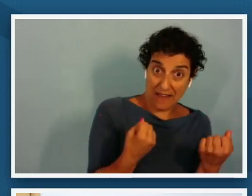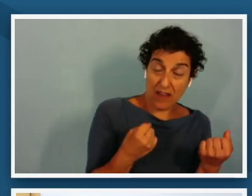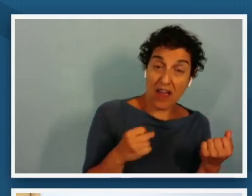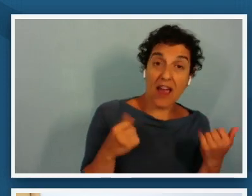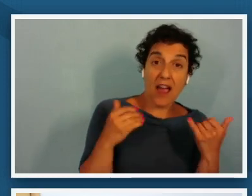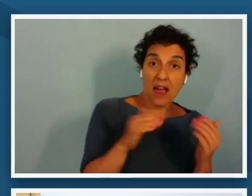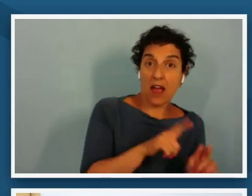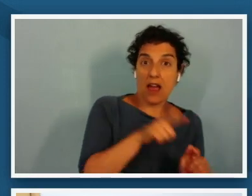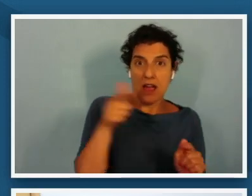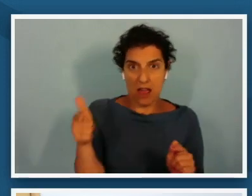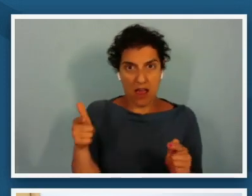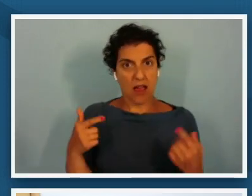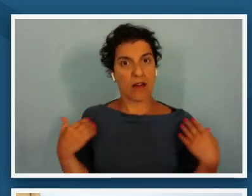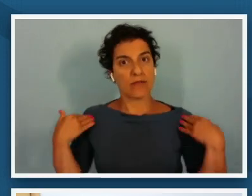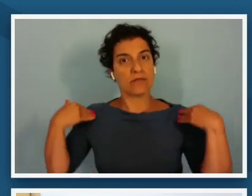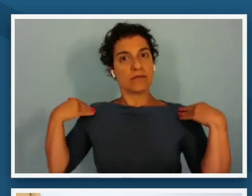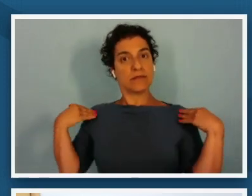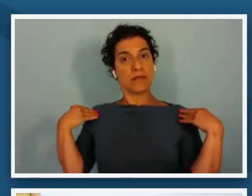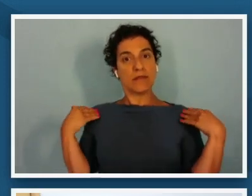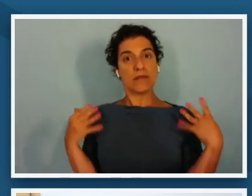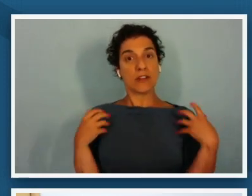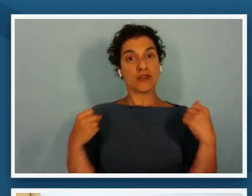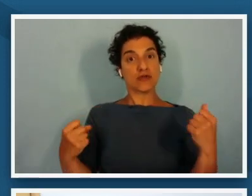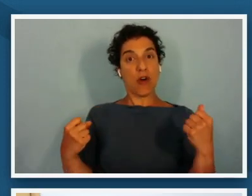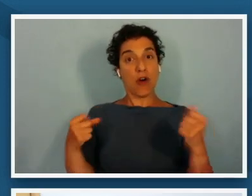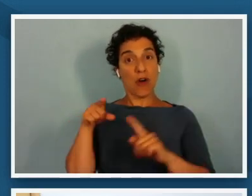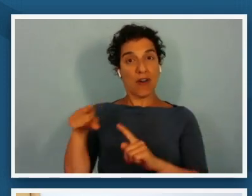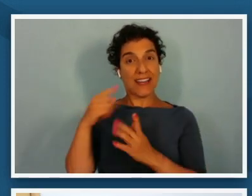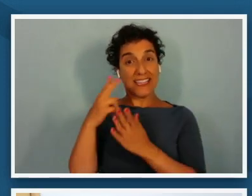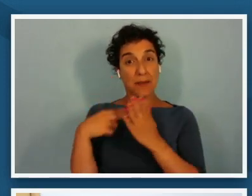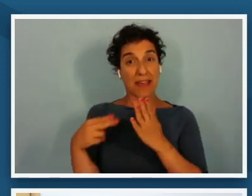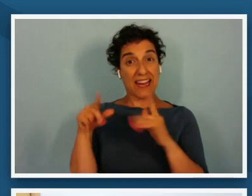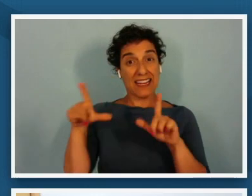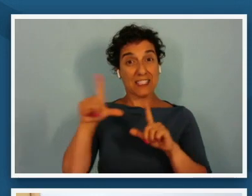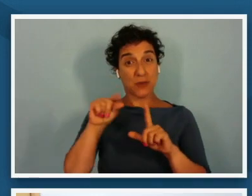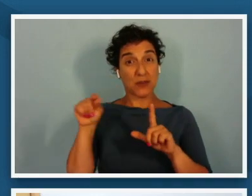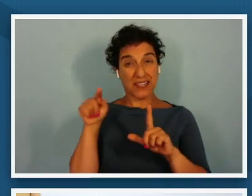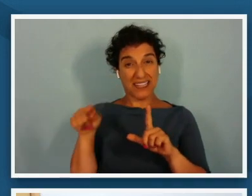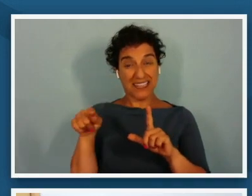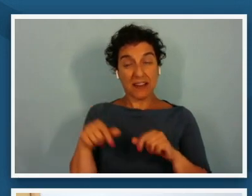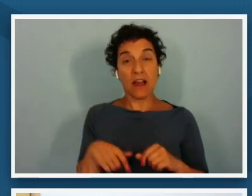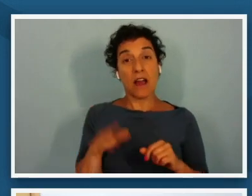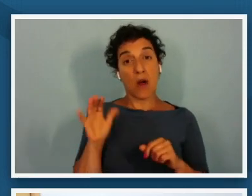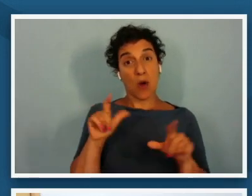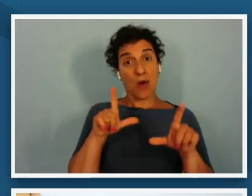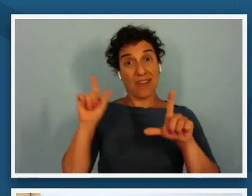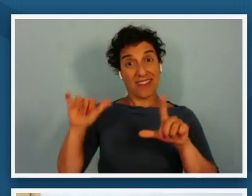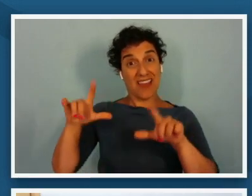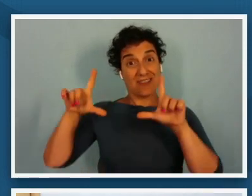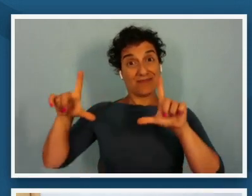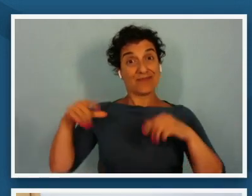that 2020 painting but also with the 2020 painting what i